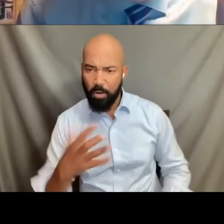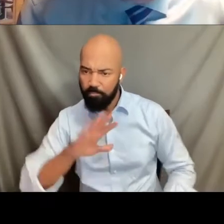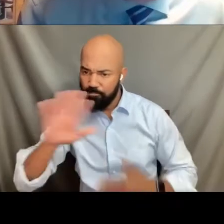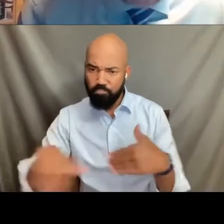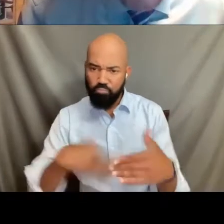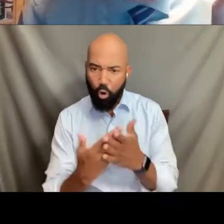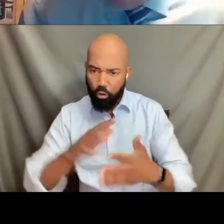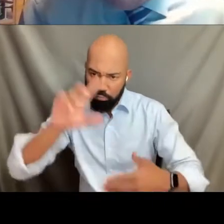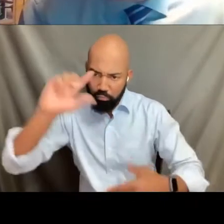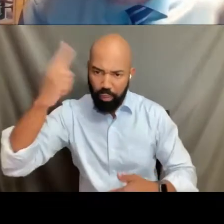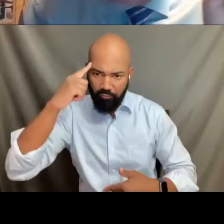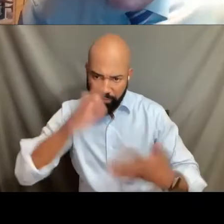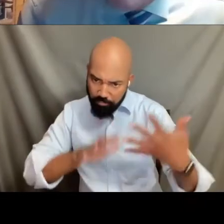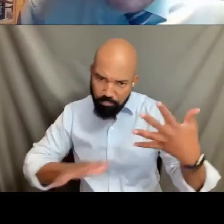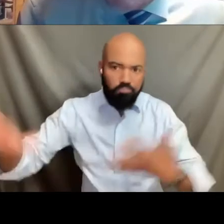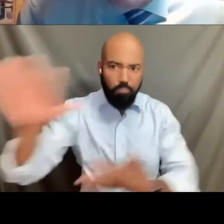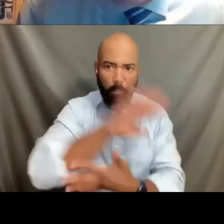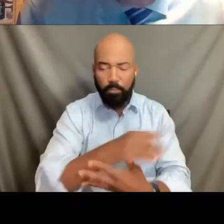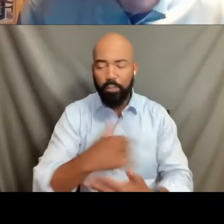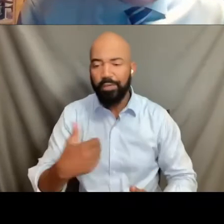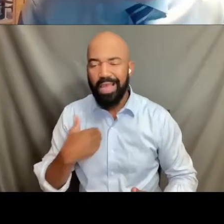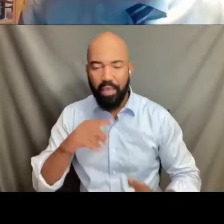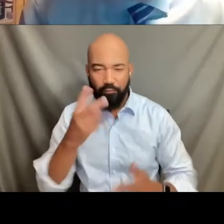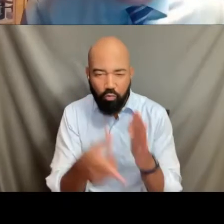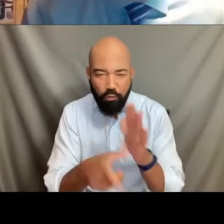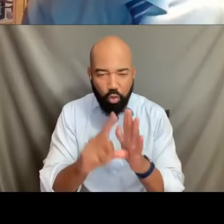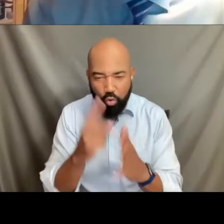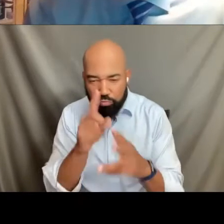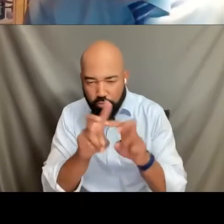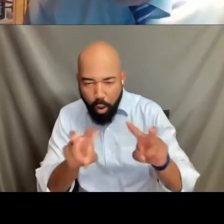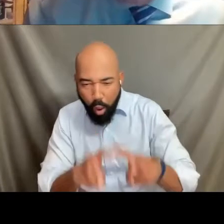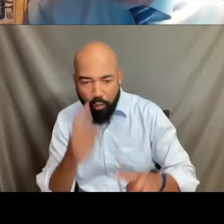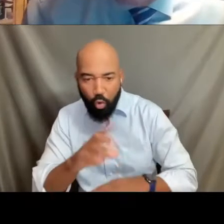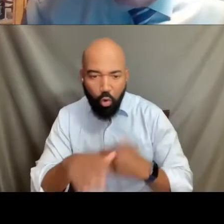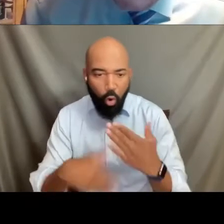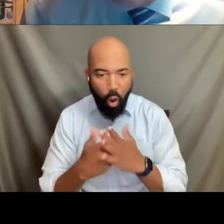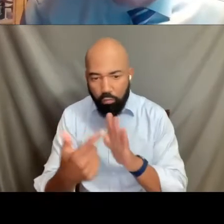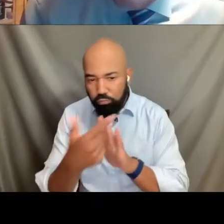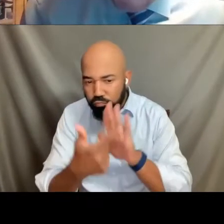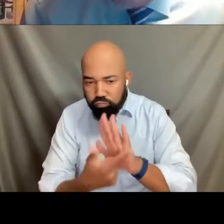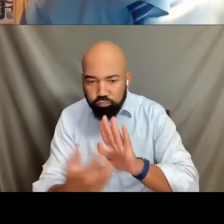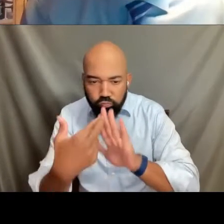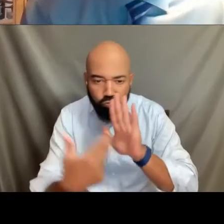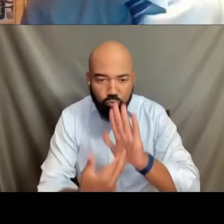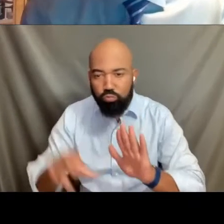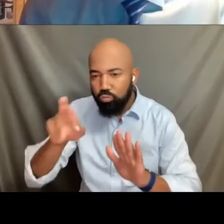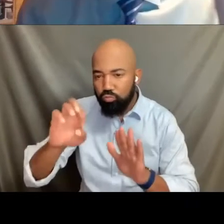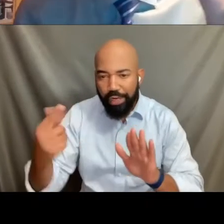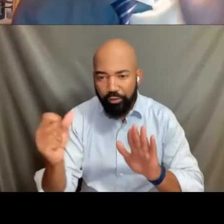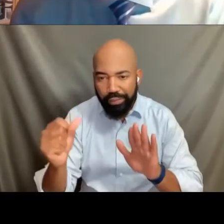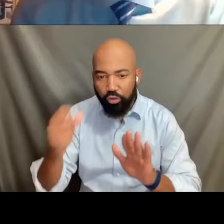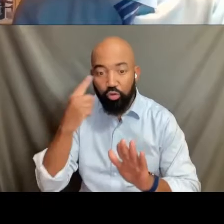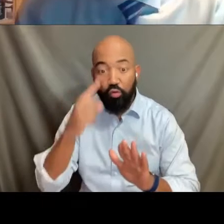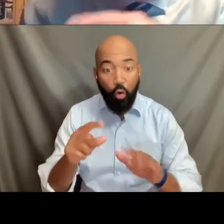a review of all of our regulations and practices, certainly the Department of Education, but also in the Department of Justice